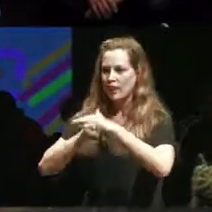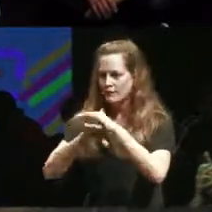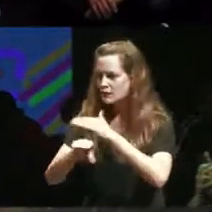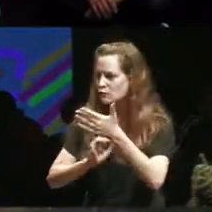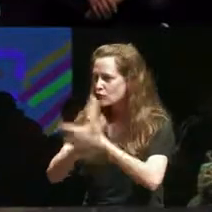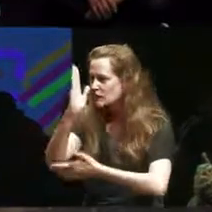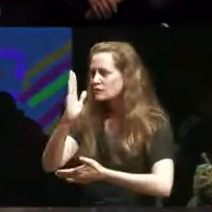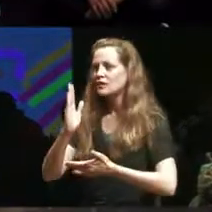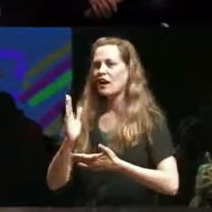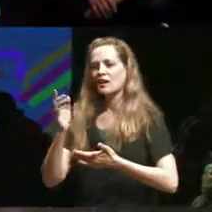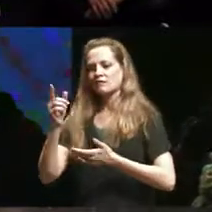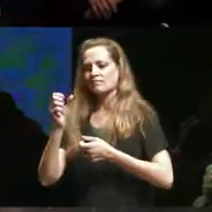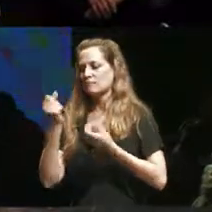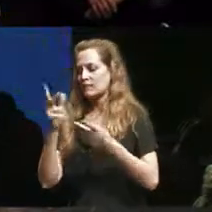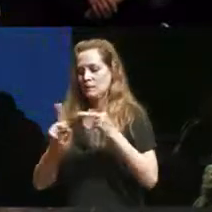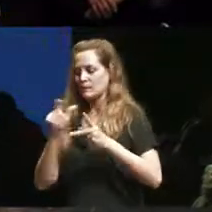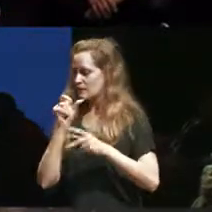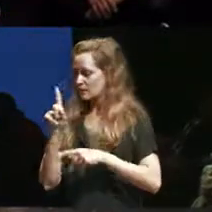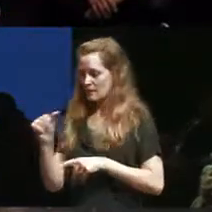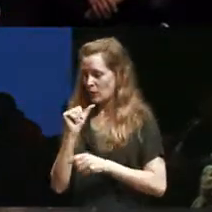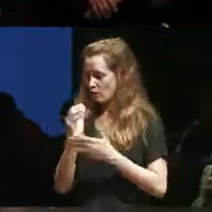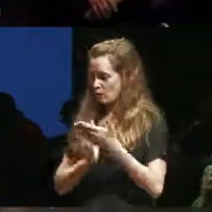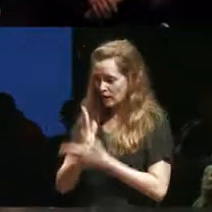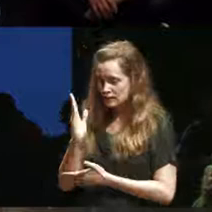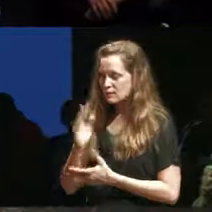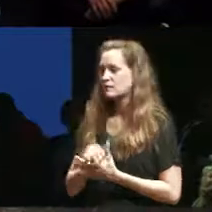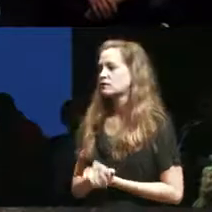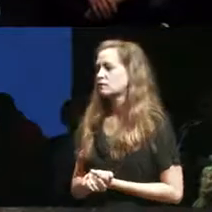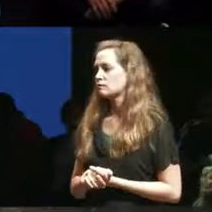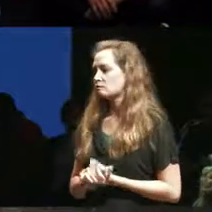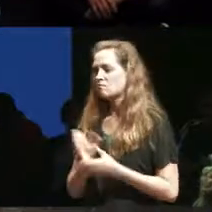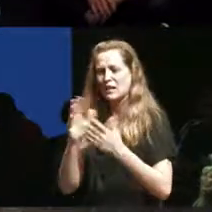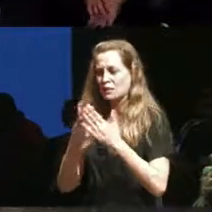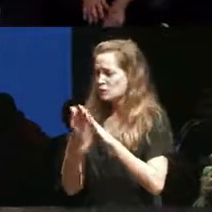anyway there's lots of communities who don't think about being part of it so